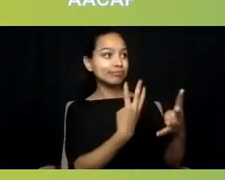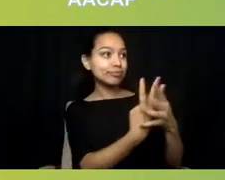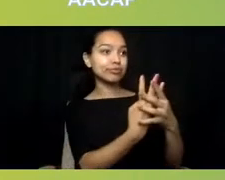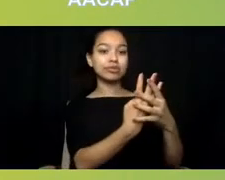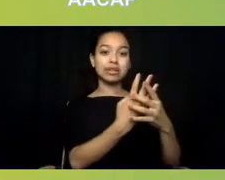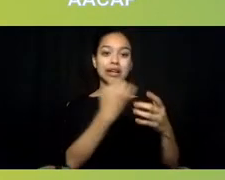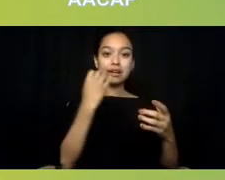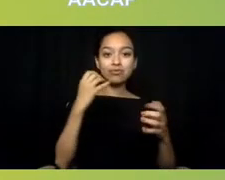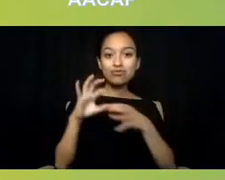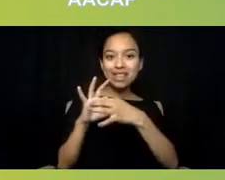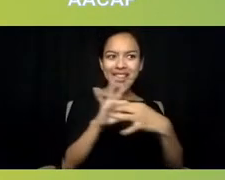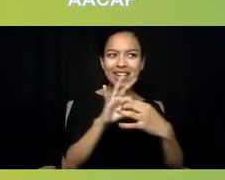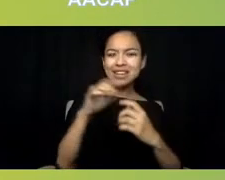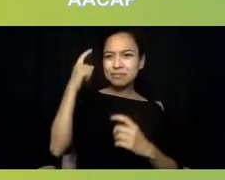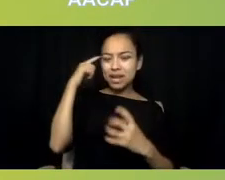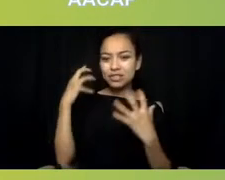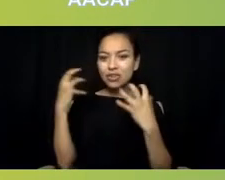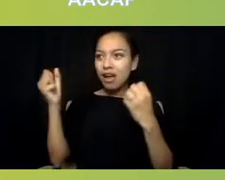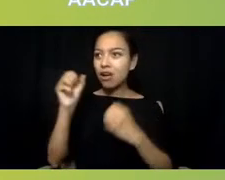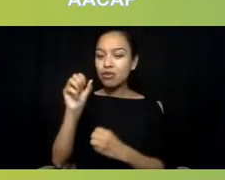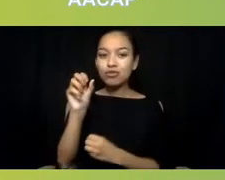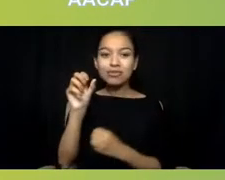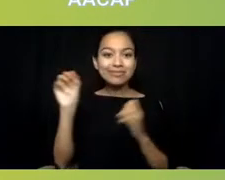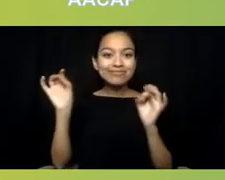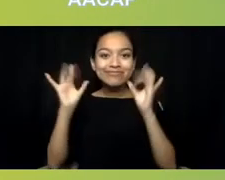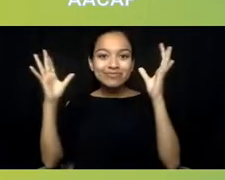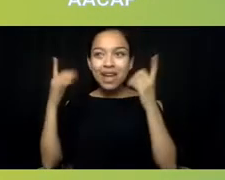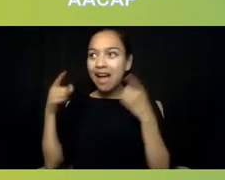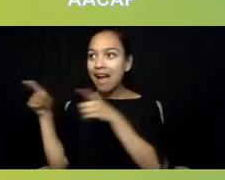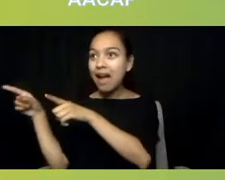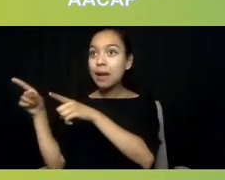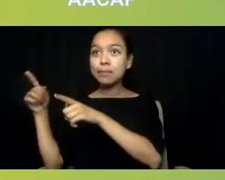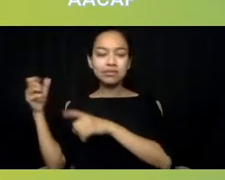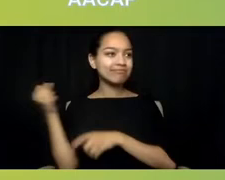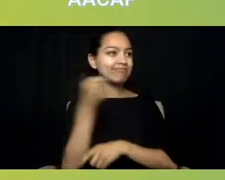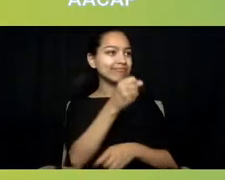to mental health crises where people get killed